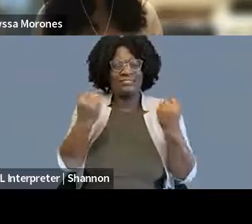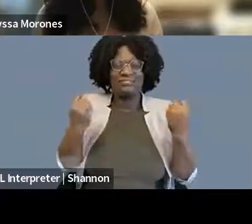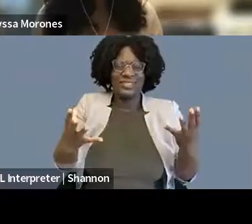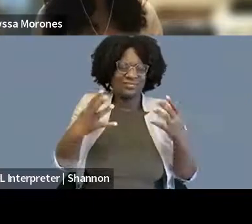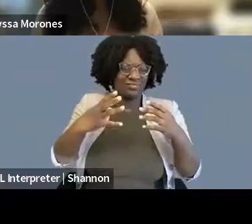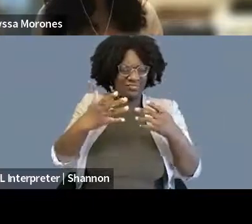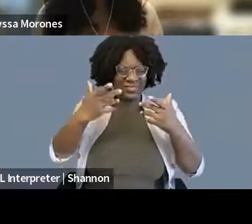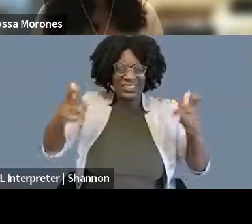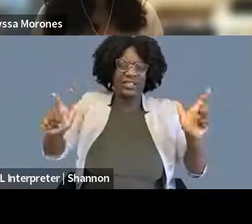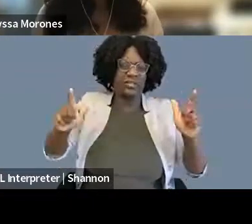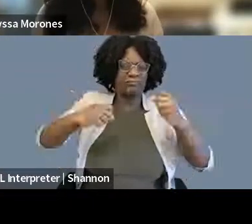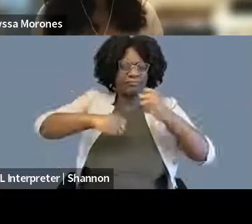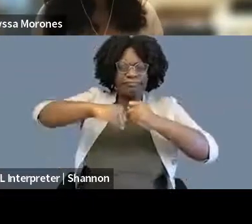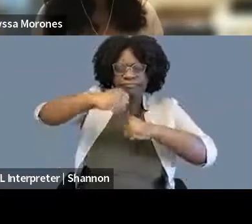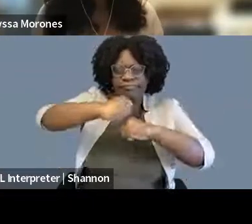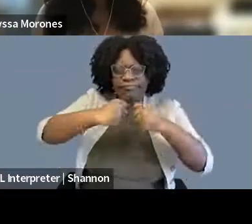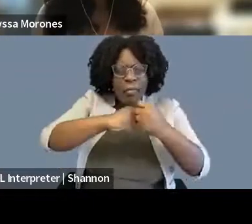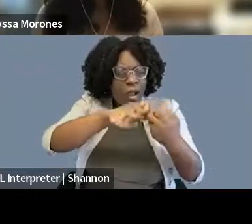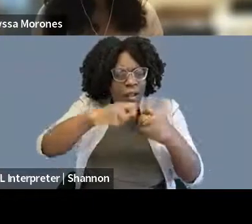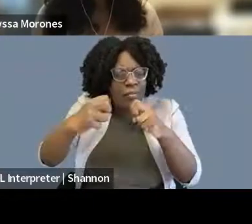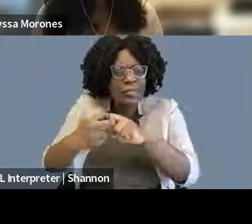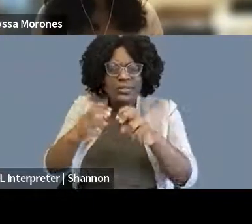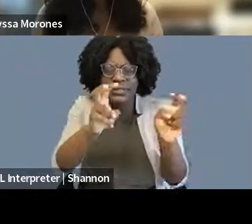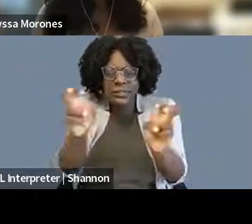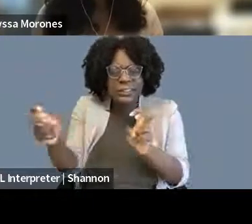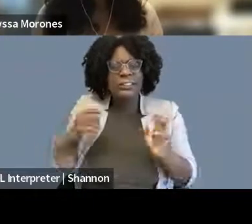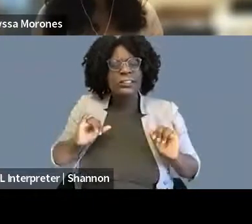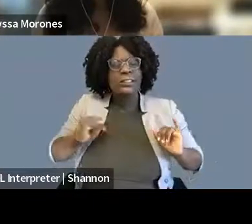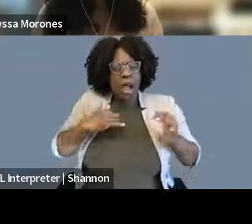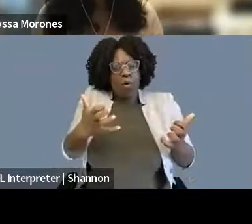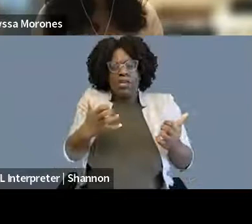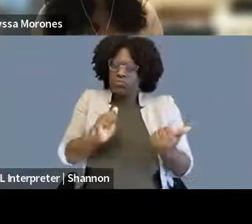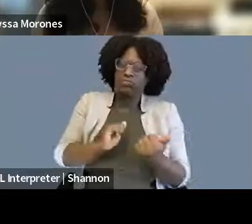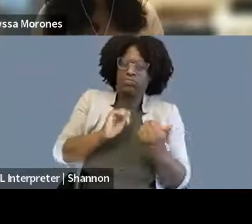than what I do now. And part of what I really disliked was,